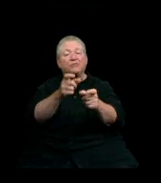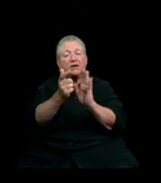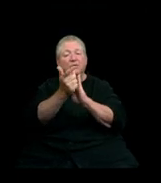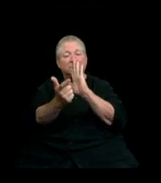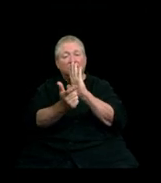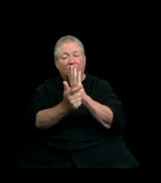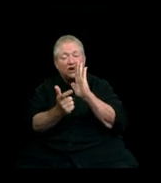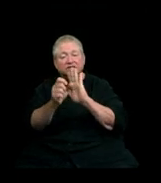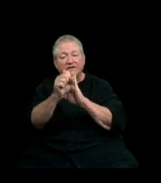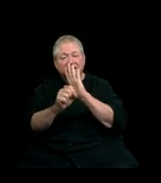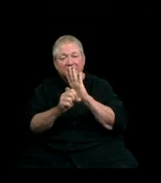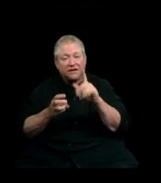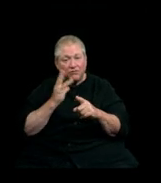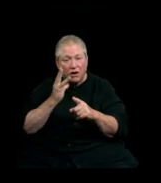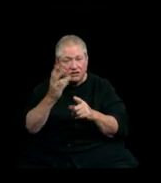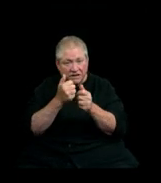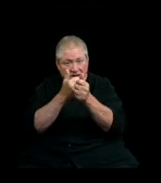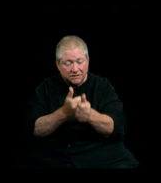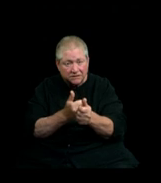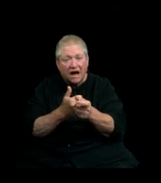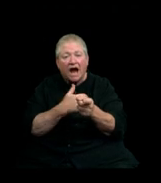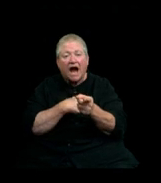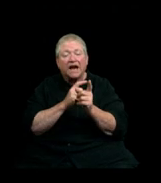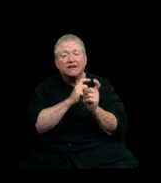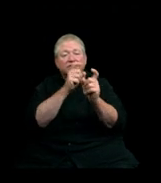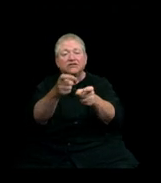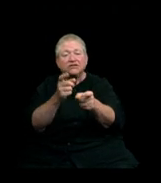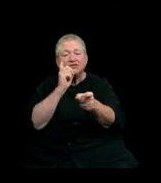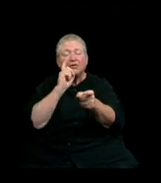I confer upon you the degree appropriate to the work you have completed